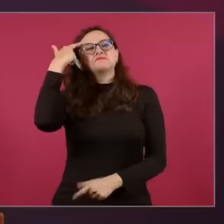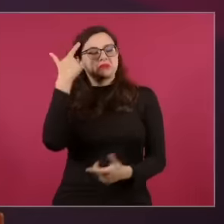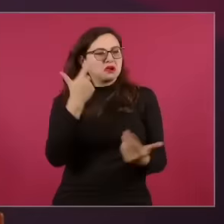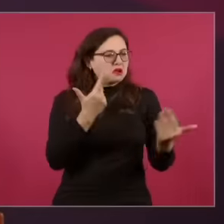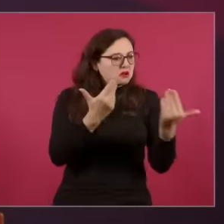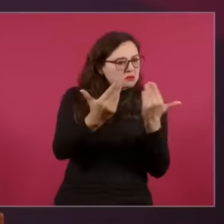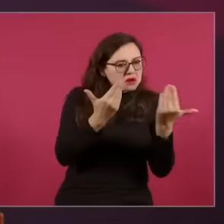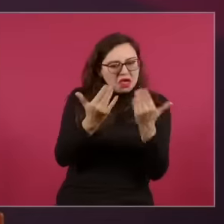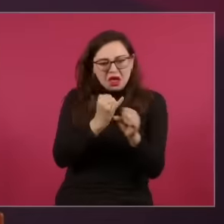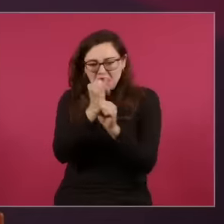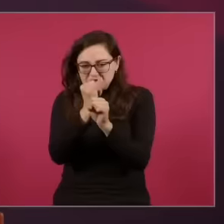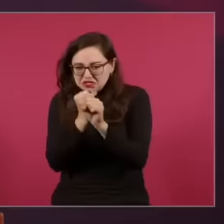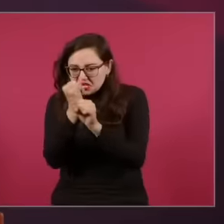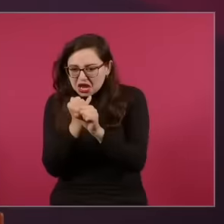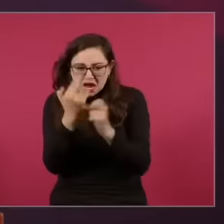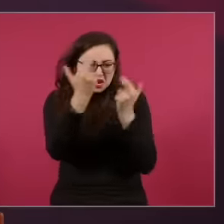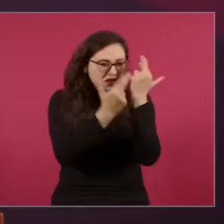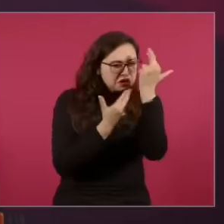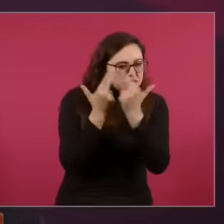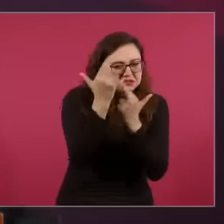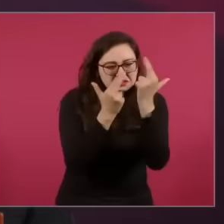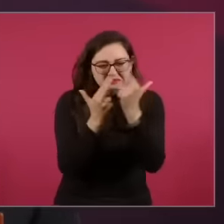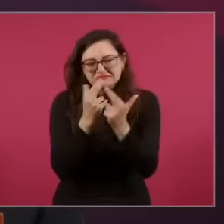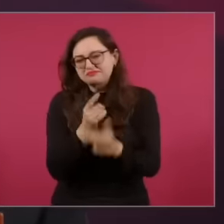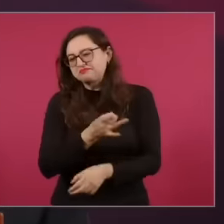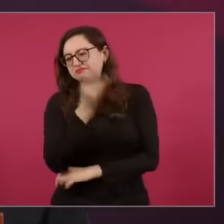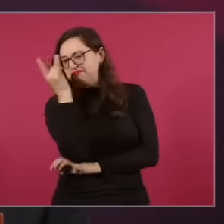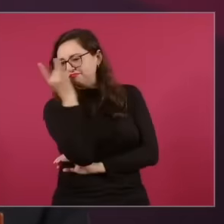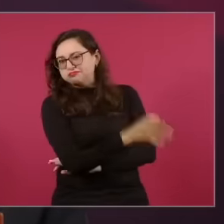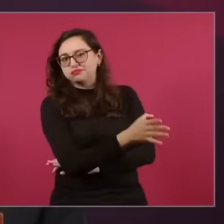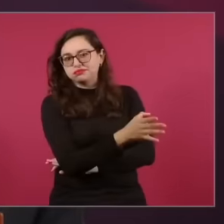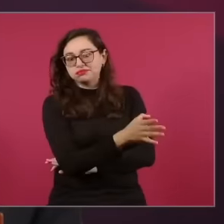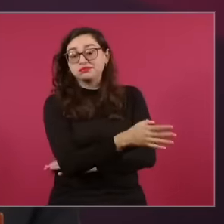have searched social networks for citizens like you to inform themselves to contrast what